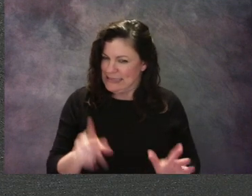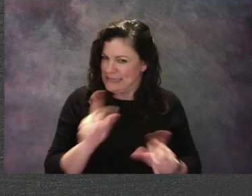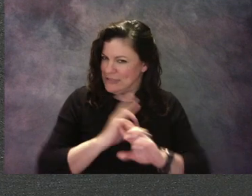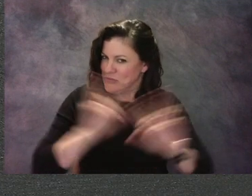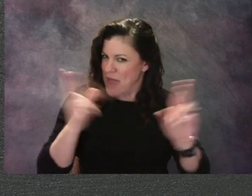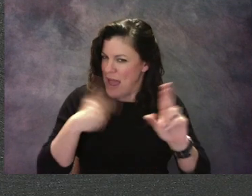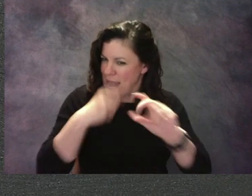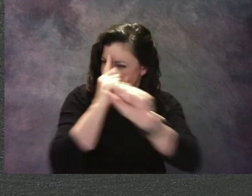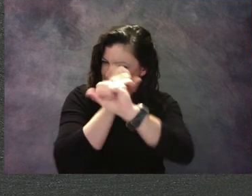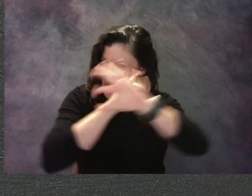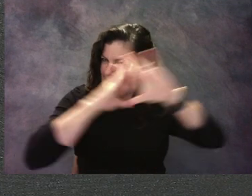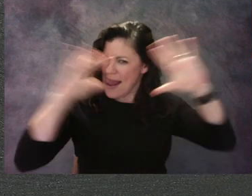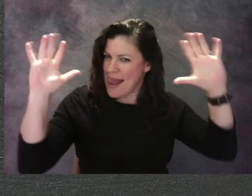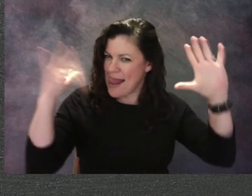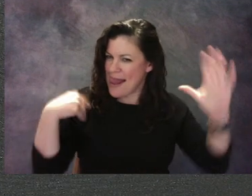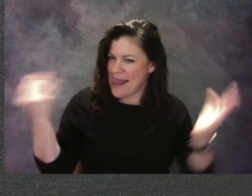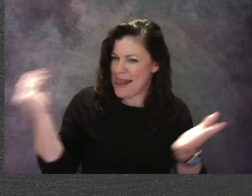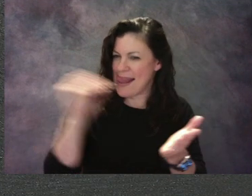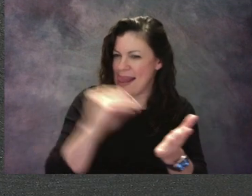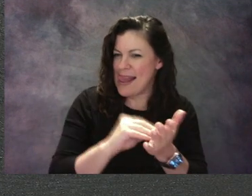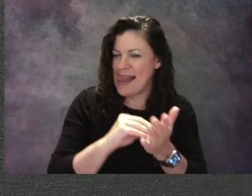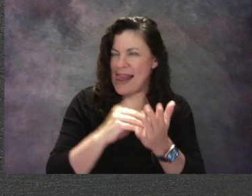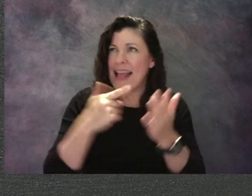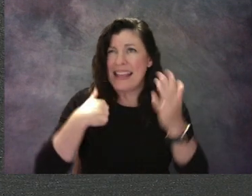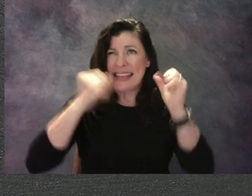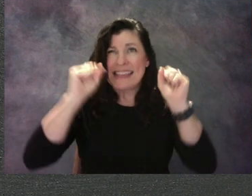her hand could never draw what she saw in her head.